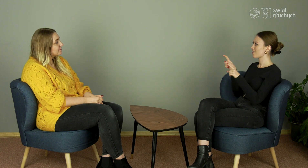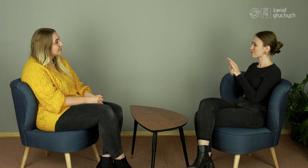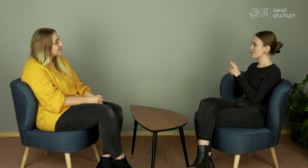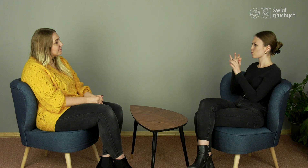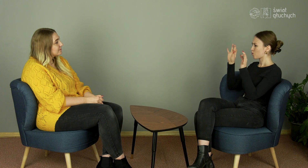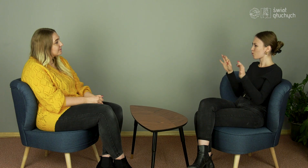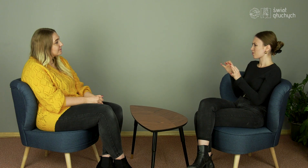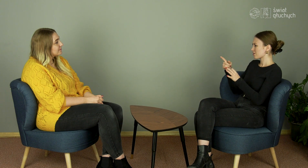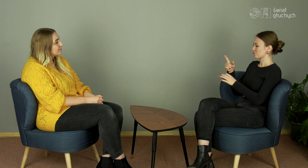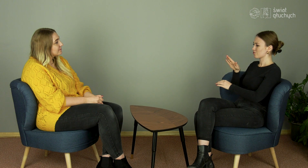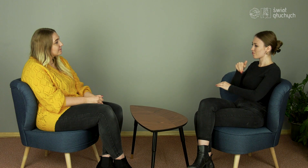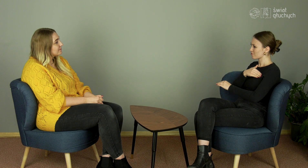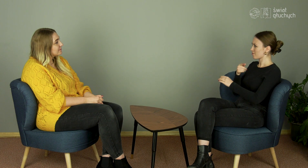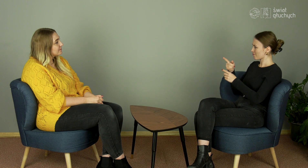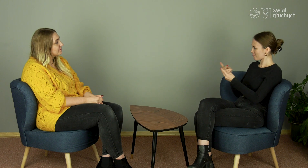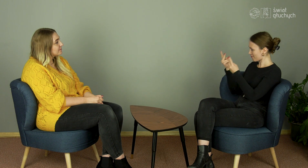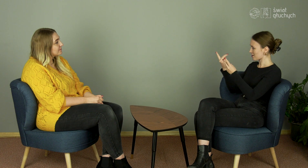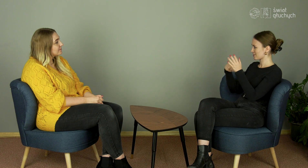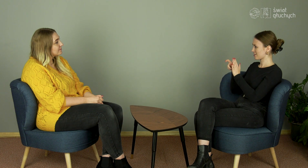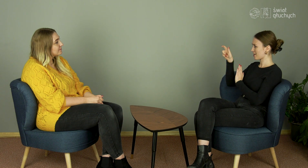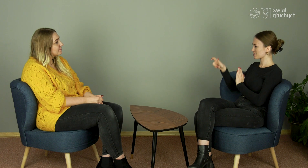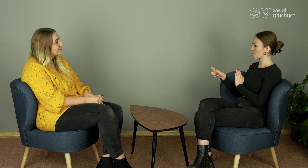Also, that education is important to you.